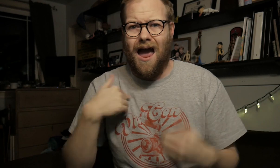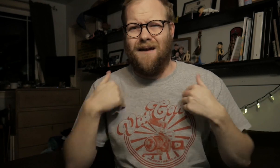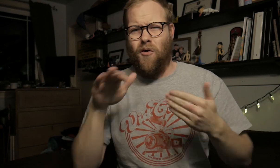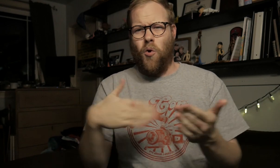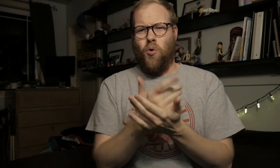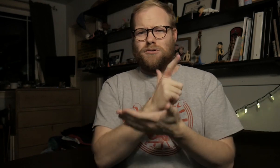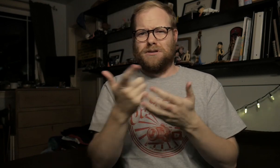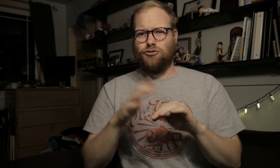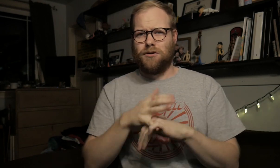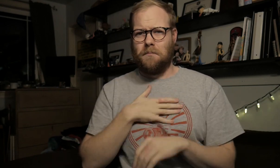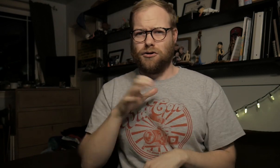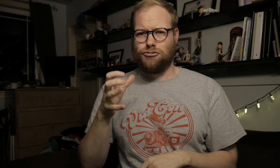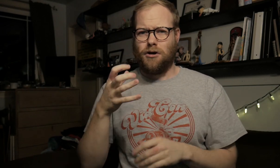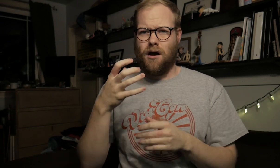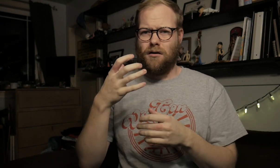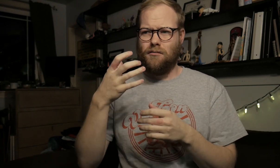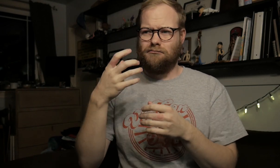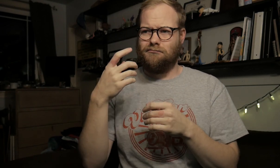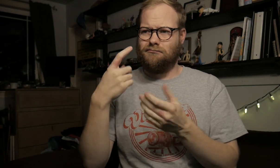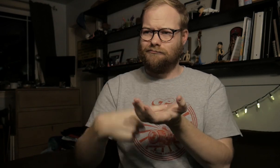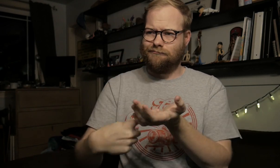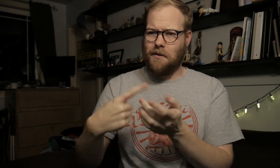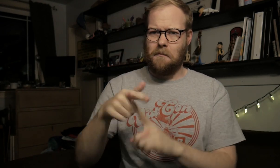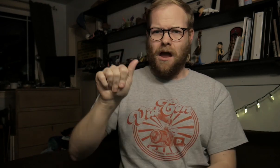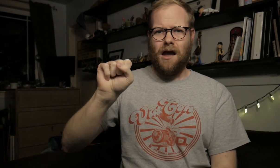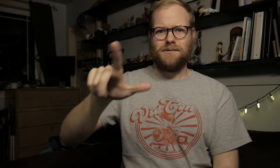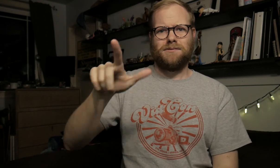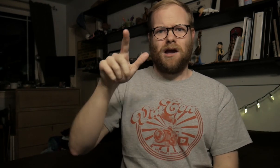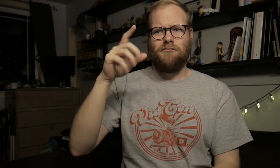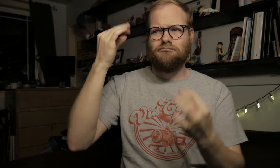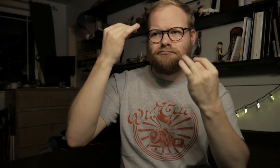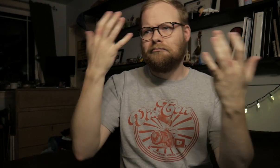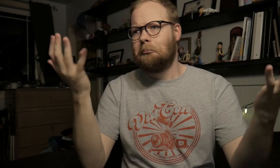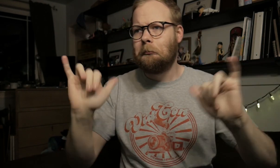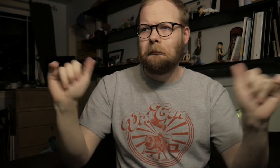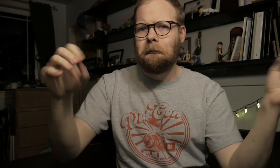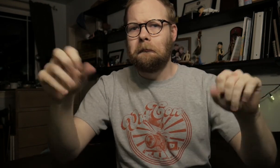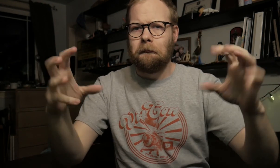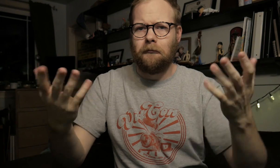I have a whole series on my channel talking about ASL and random thoughts.